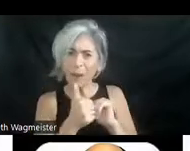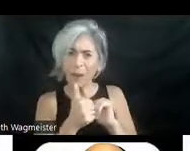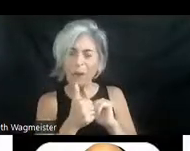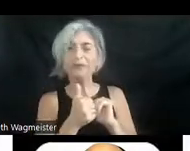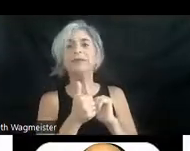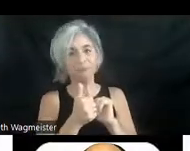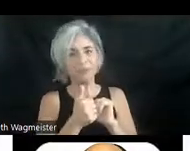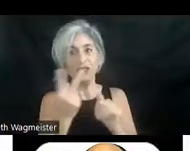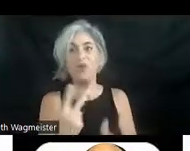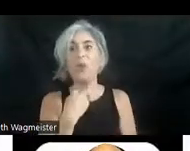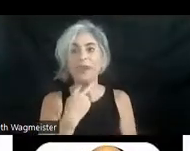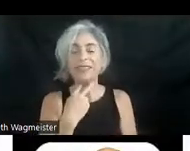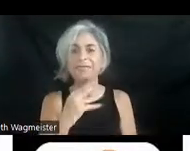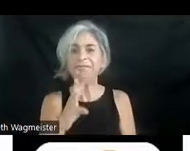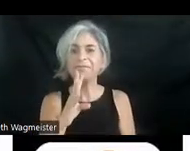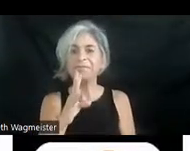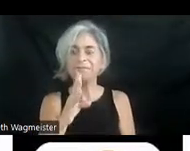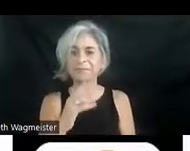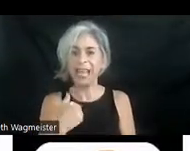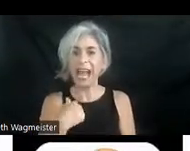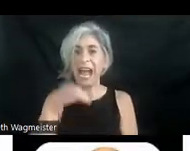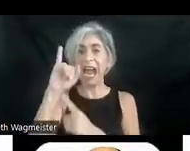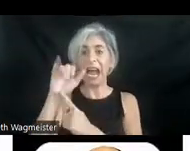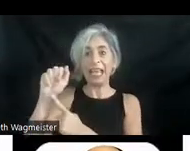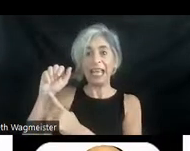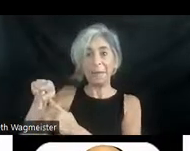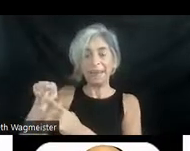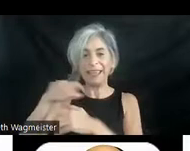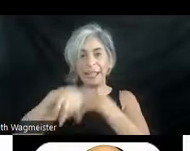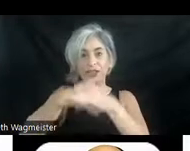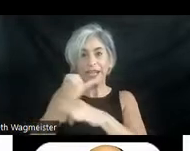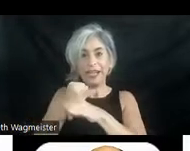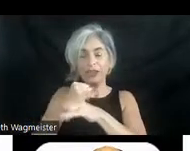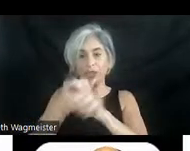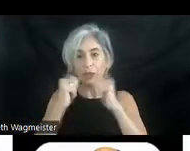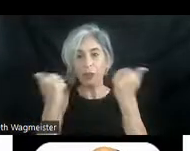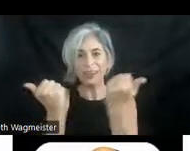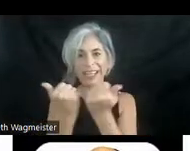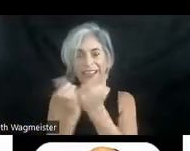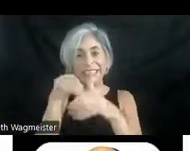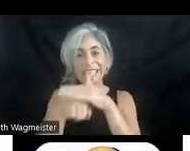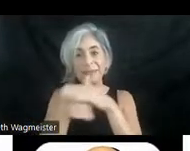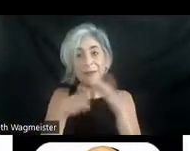it. So that's what I am going to do. IAAP International Association of Accessibility